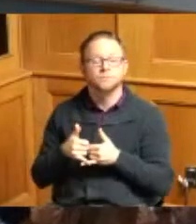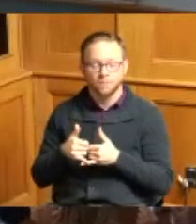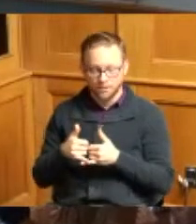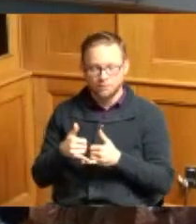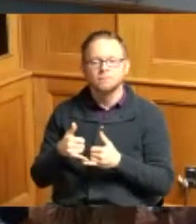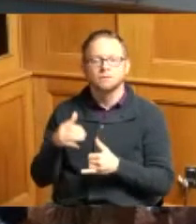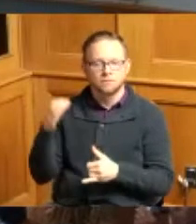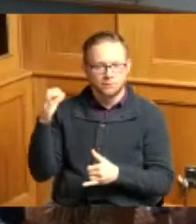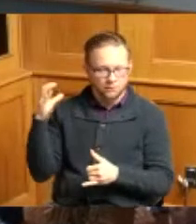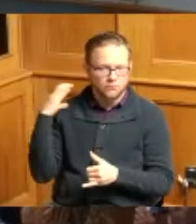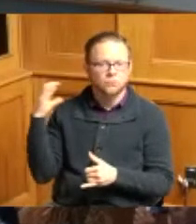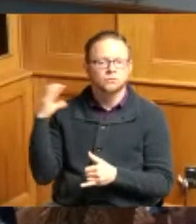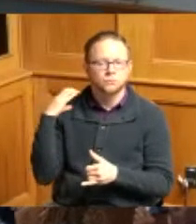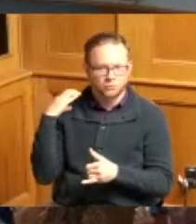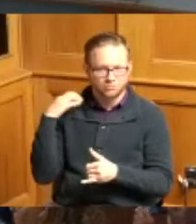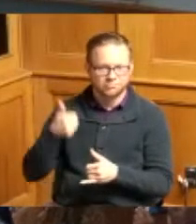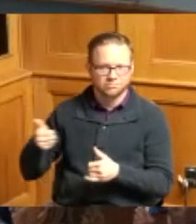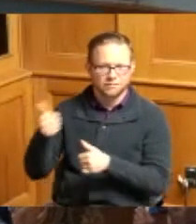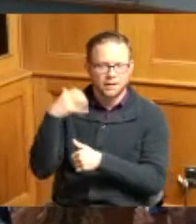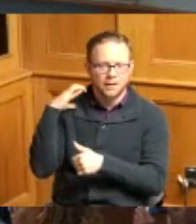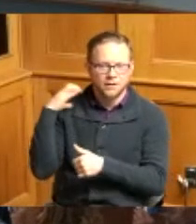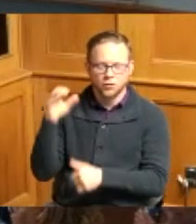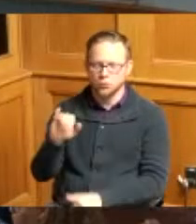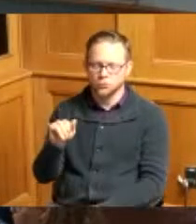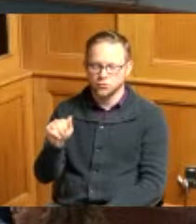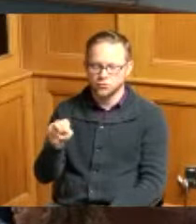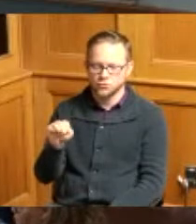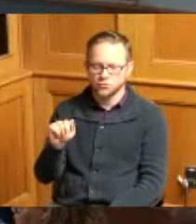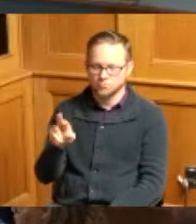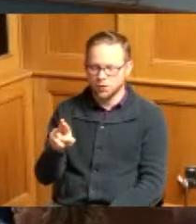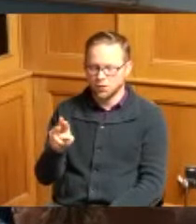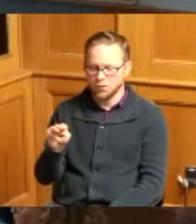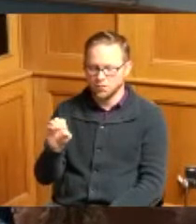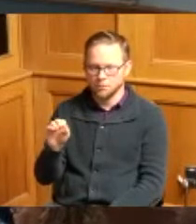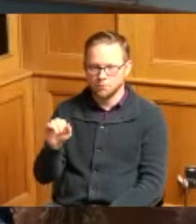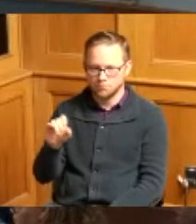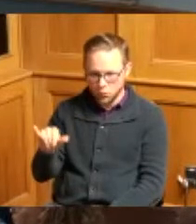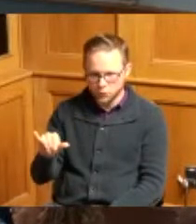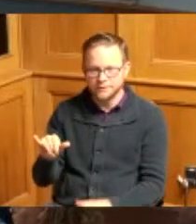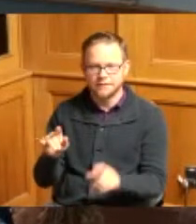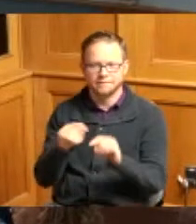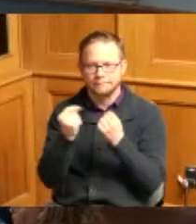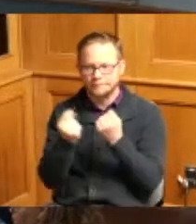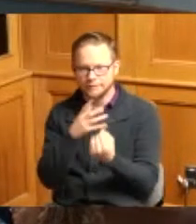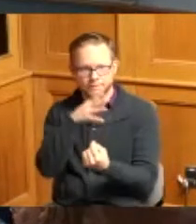and the entire coaching staff team members parents families faculty student body in the